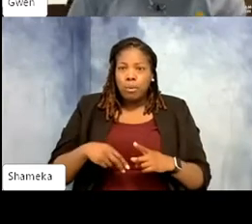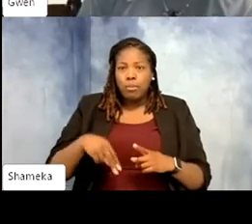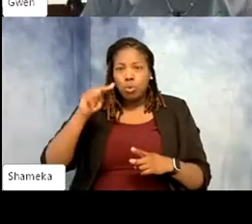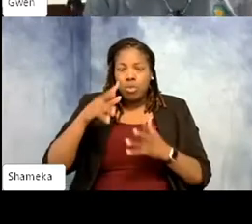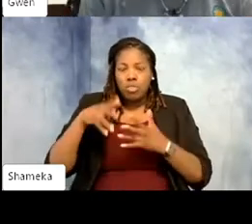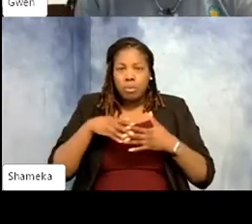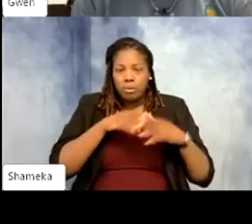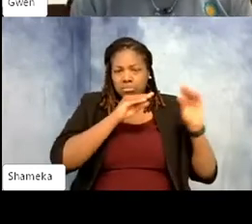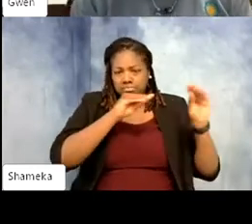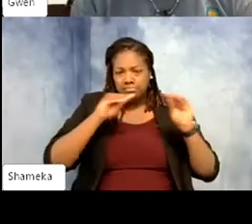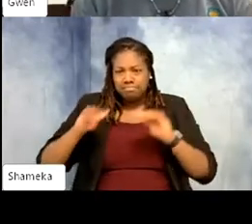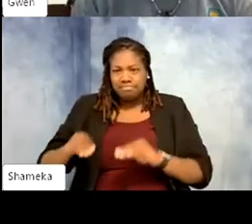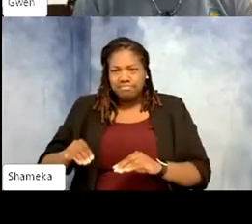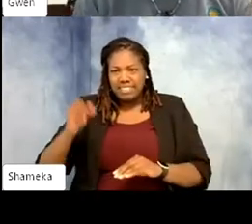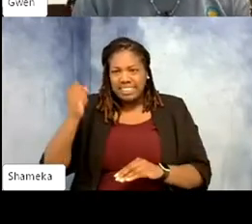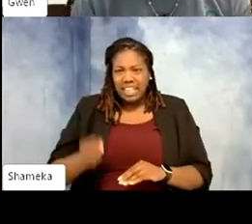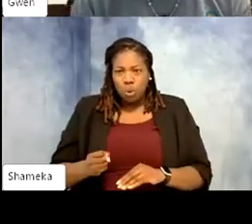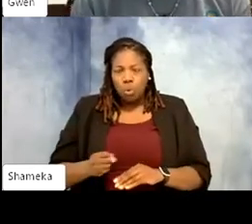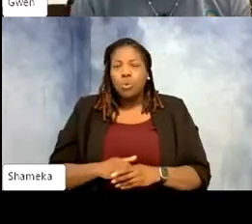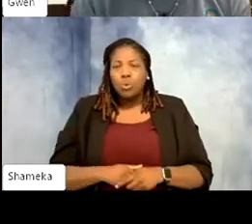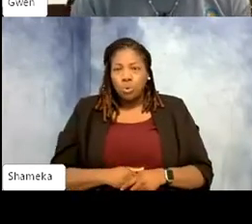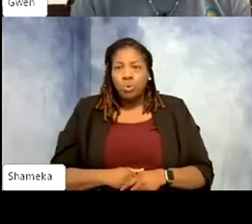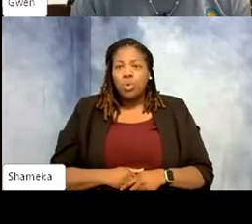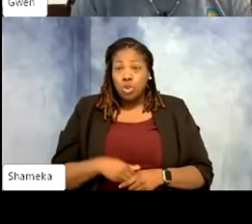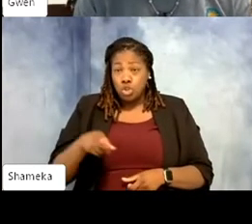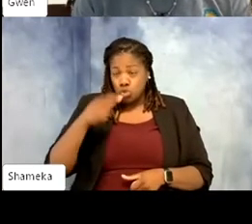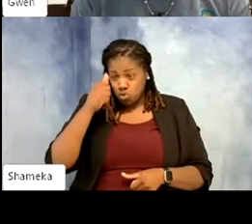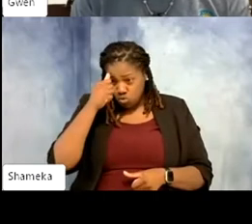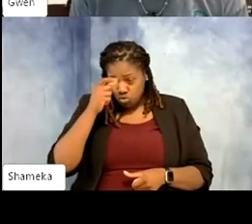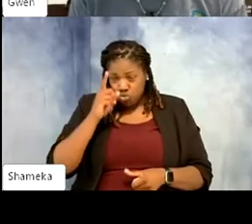to South or Central America. That's incredible. But you mentioned you work mostly with these larger